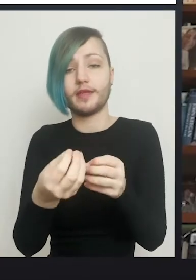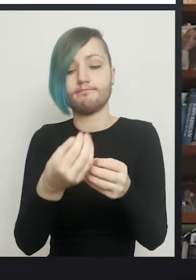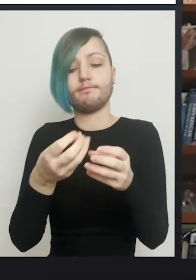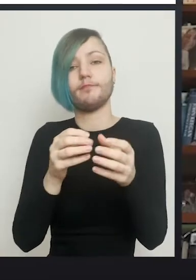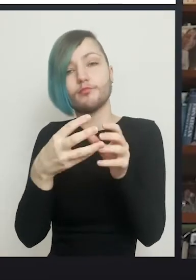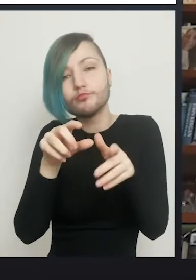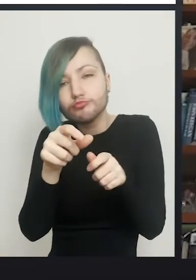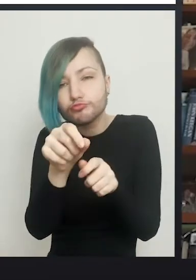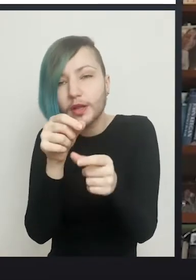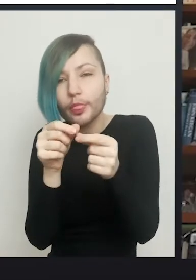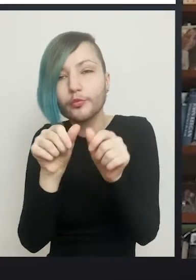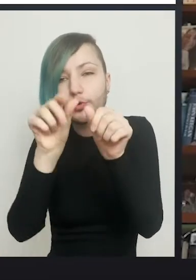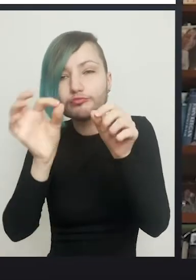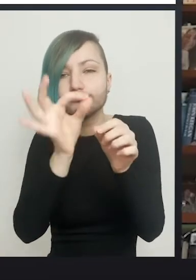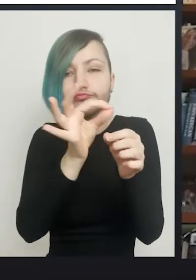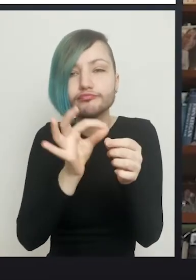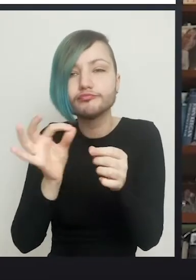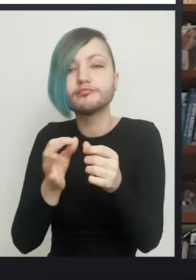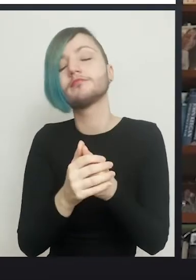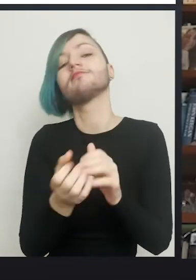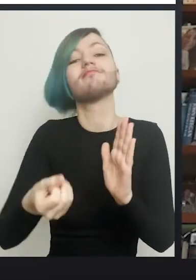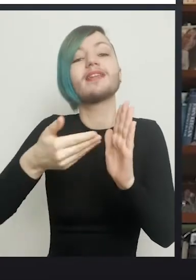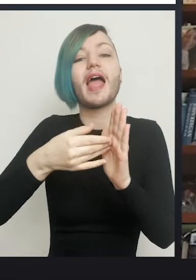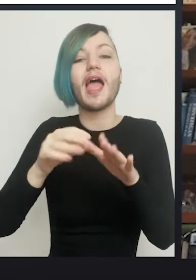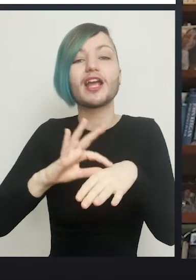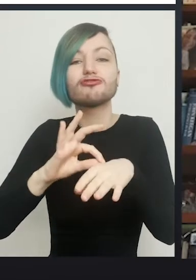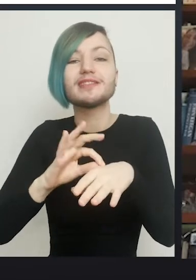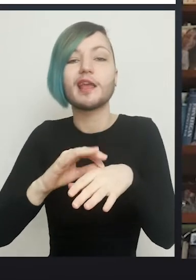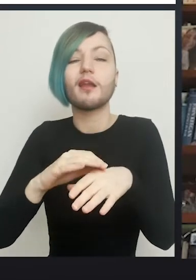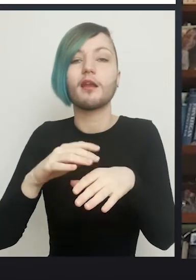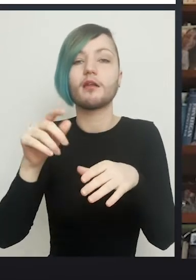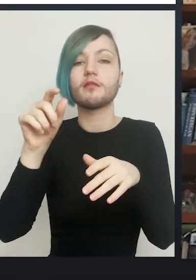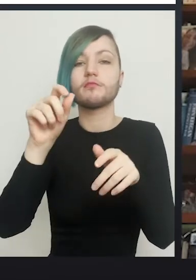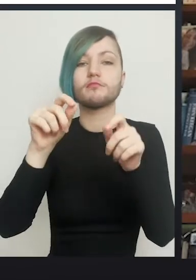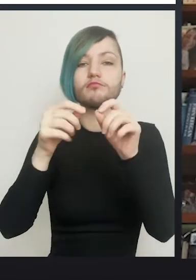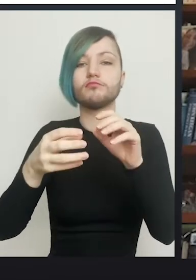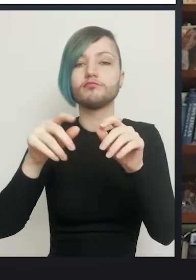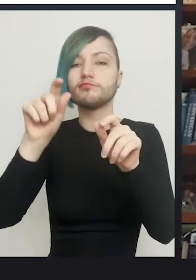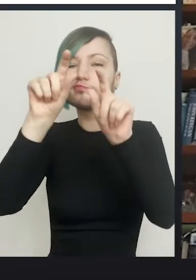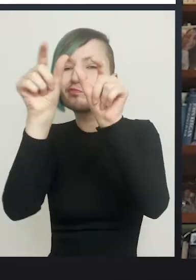We remove excess skin from both sides, so the idea being that the patient then gets smooth labia majora.